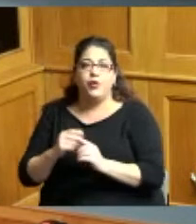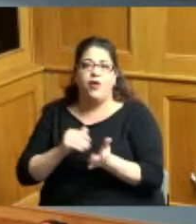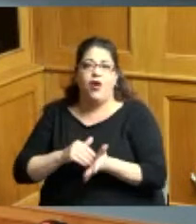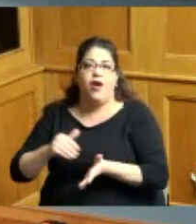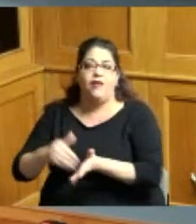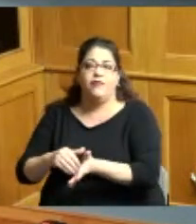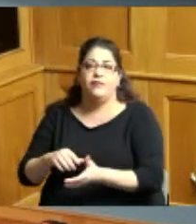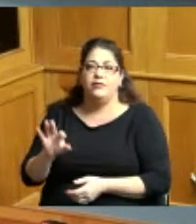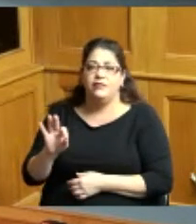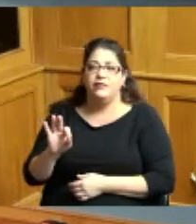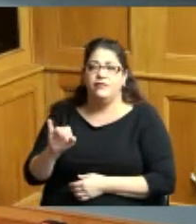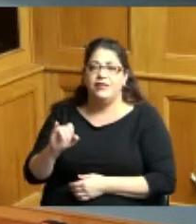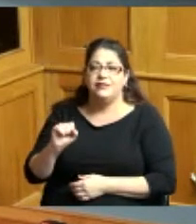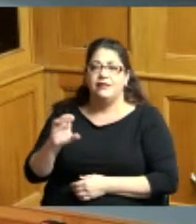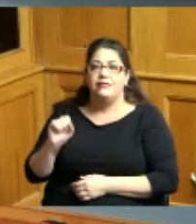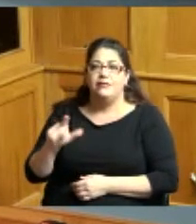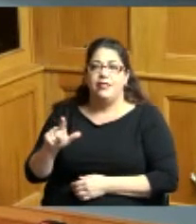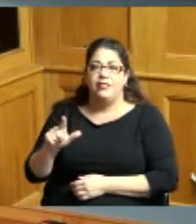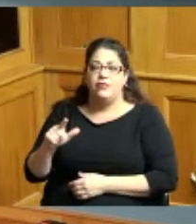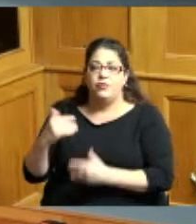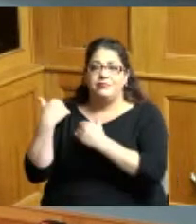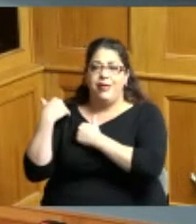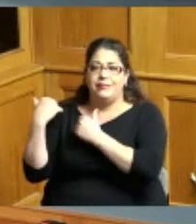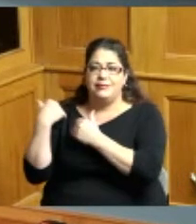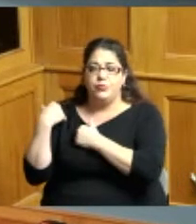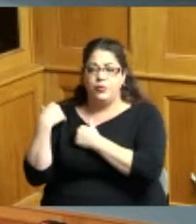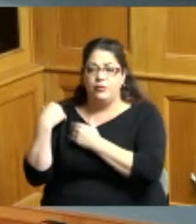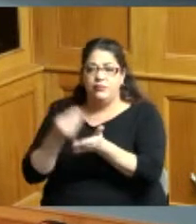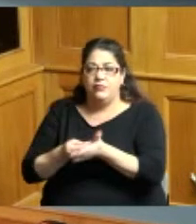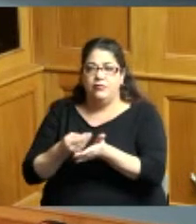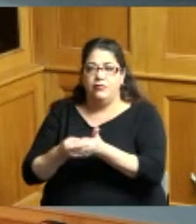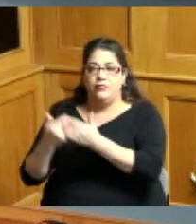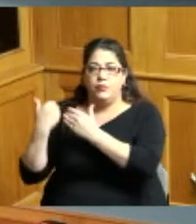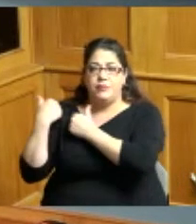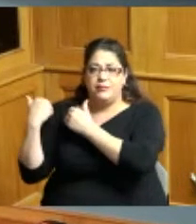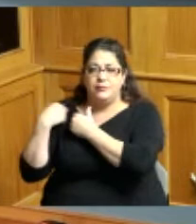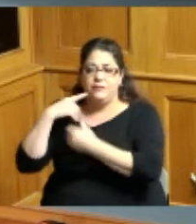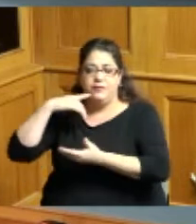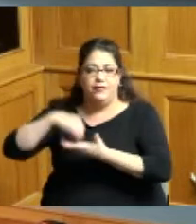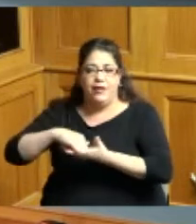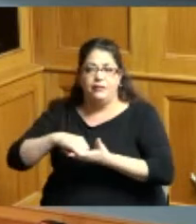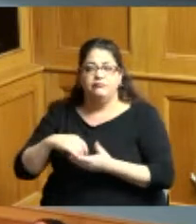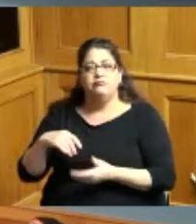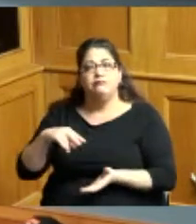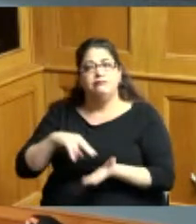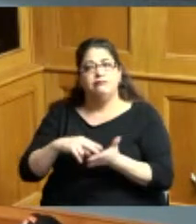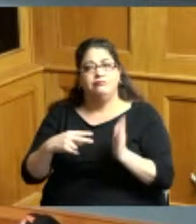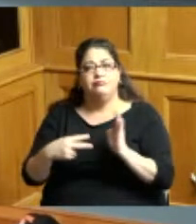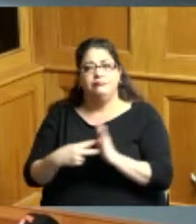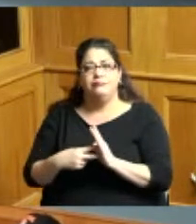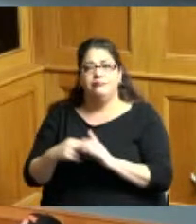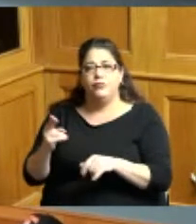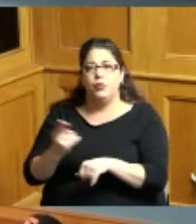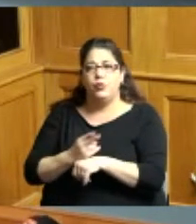fiscally responsible and the only thing I'm asking is that we use that as one set of rules I don't